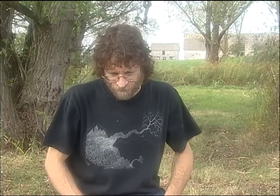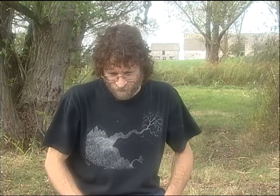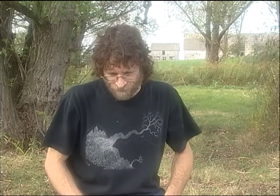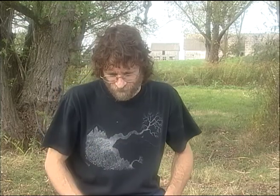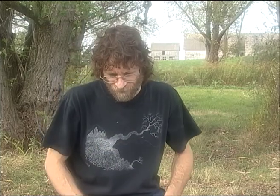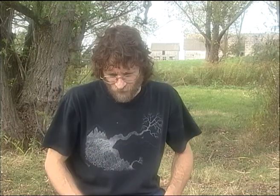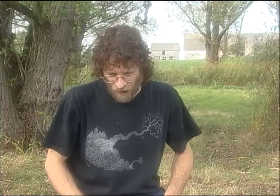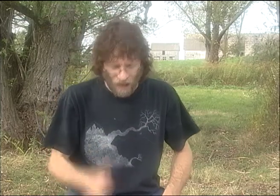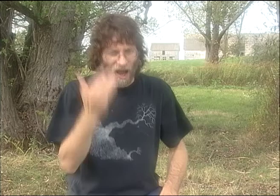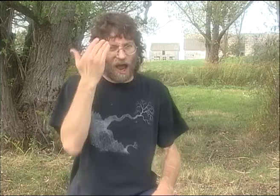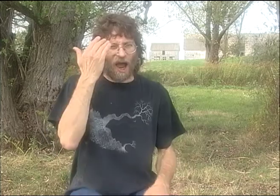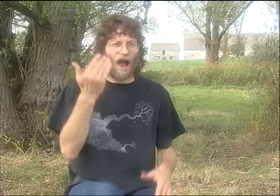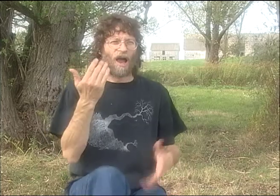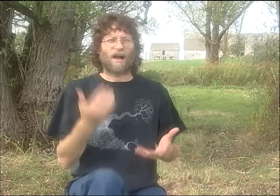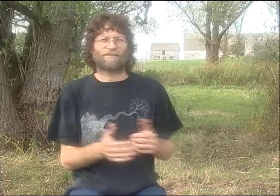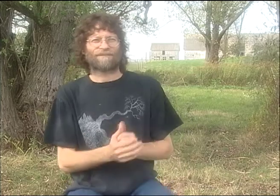ANYBODY DOING IT.